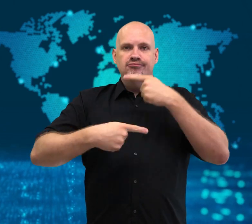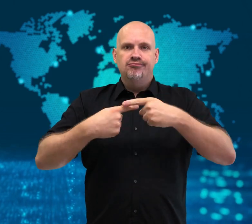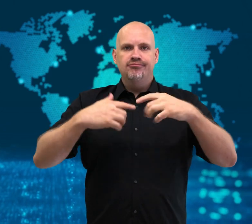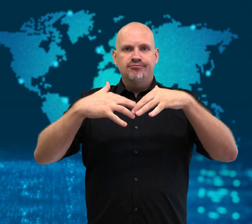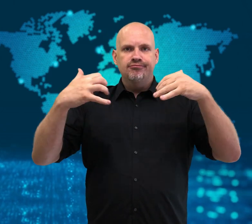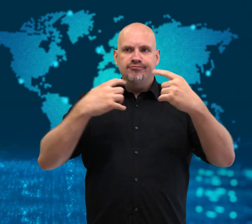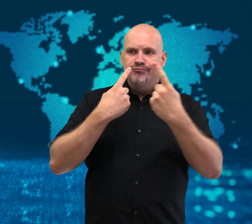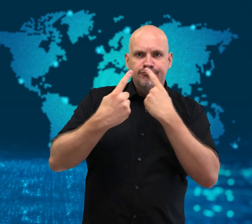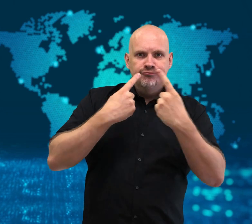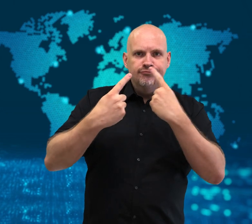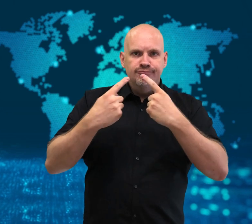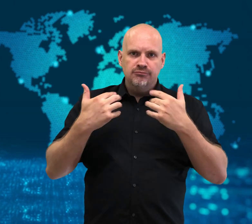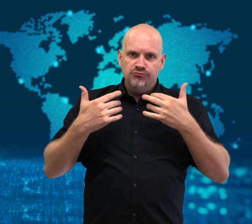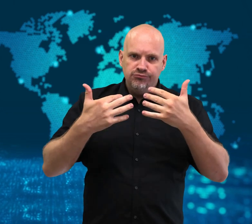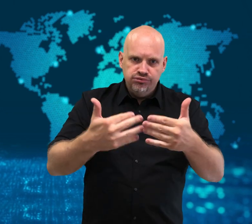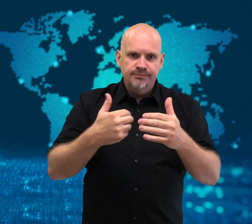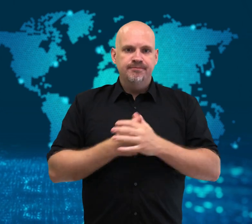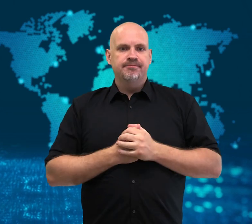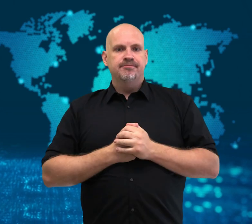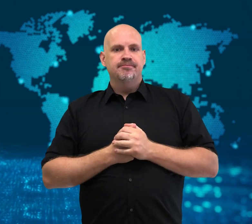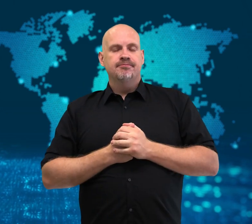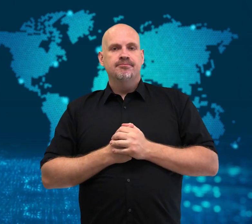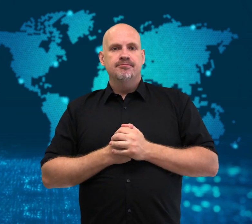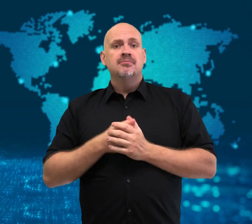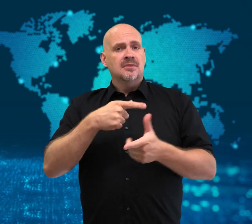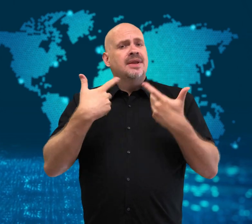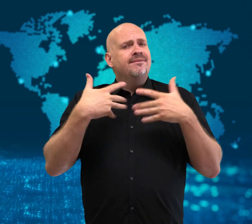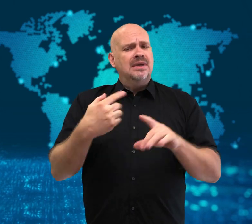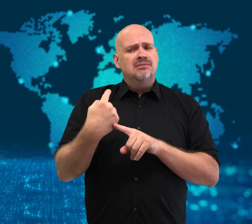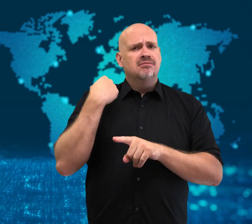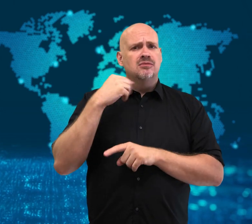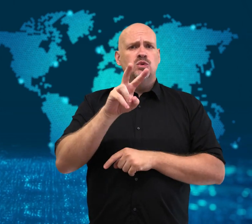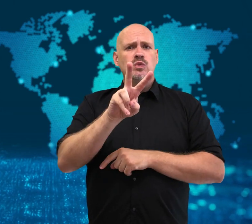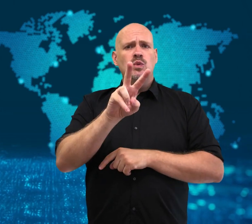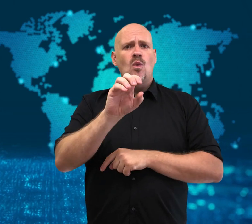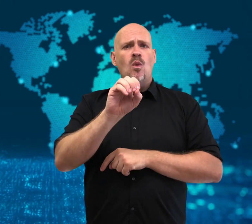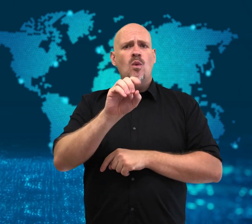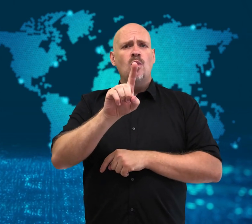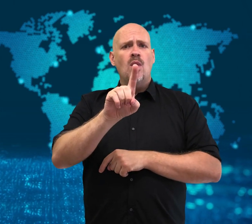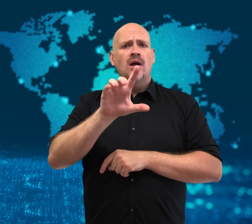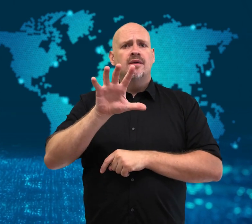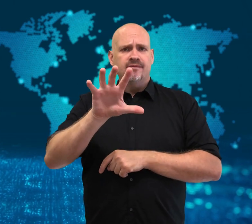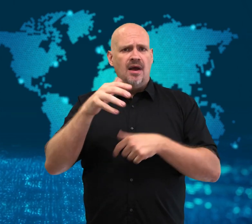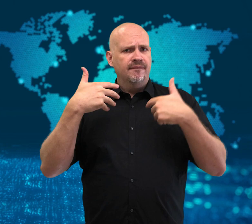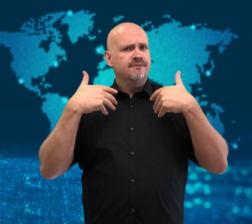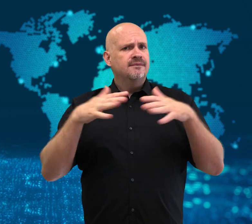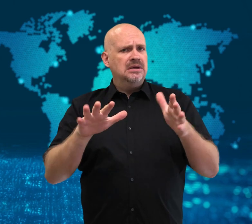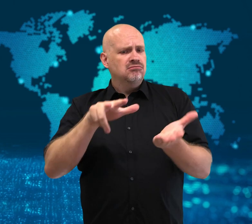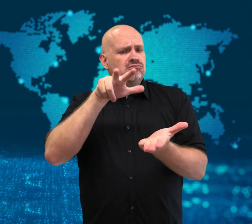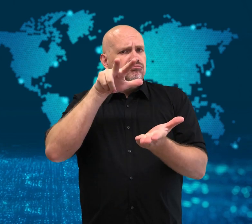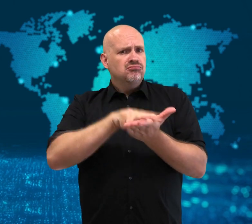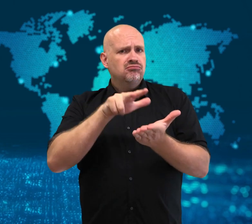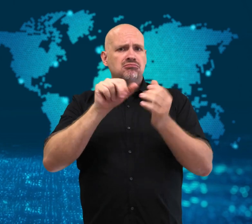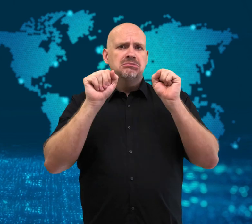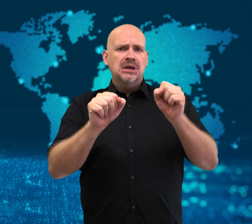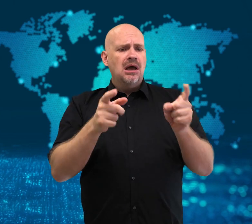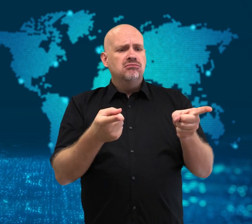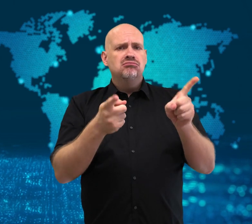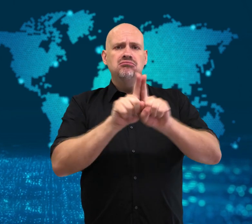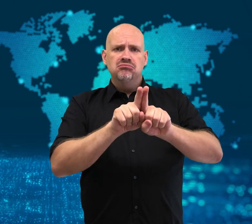Though the country approved same-sex unions in 2015,